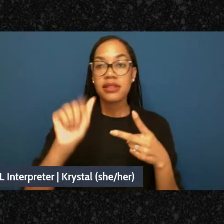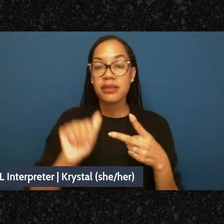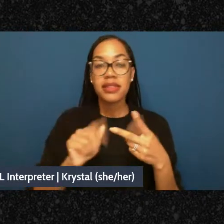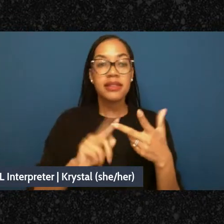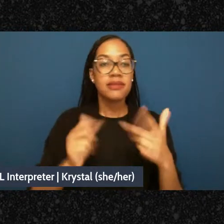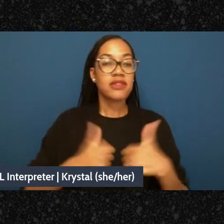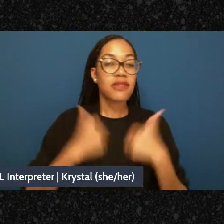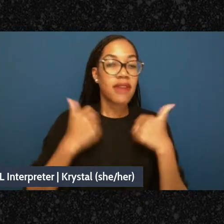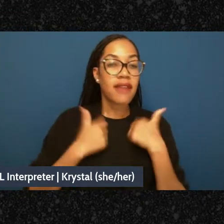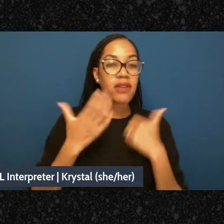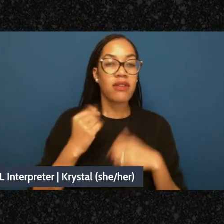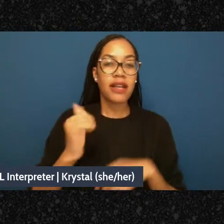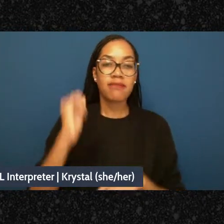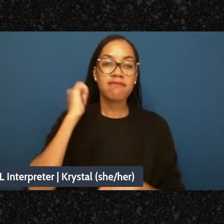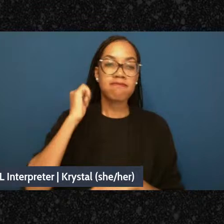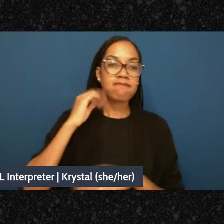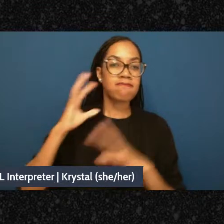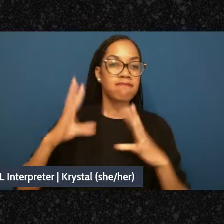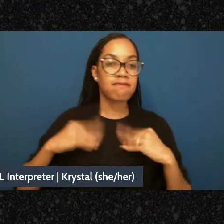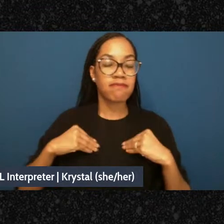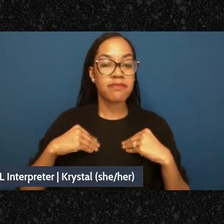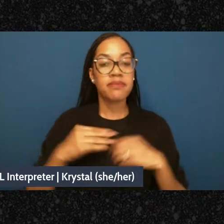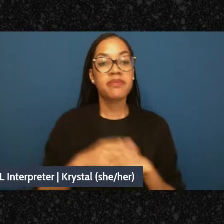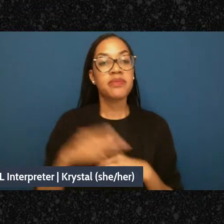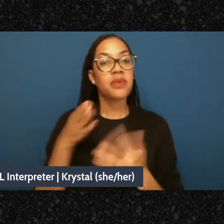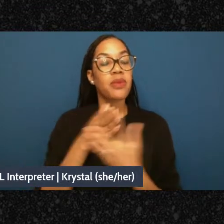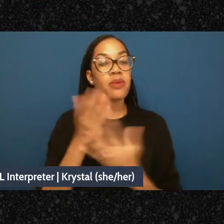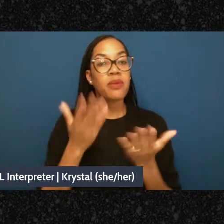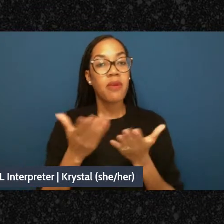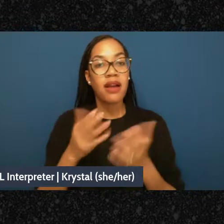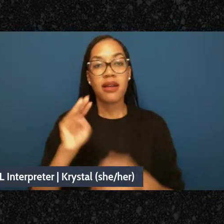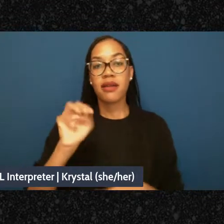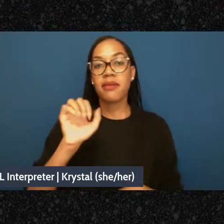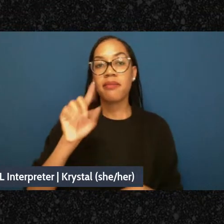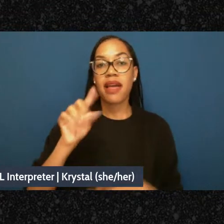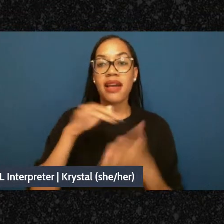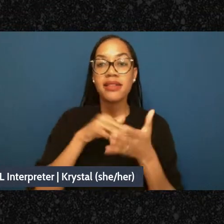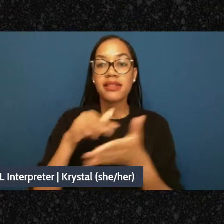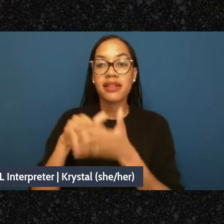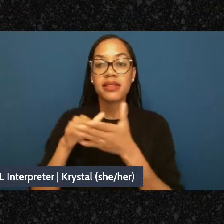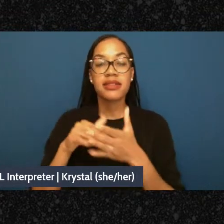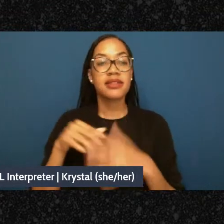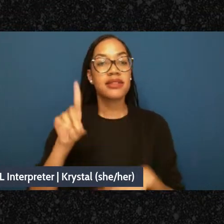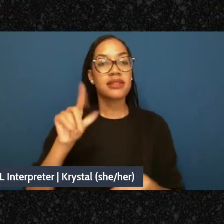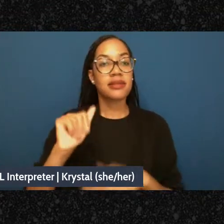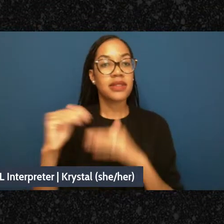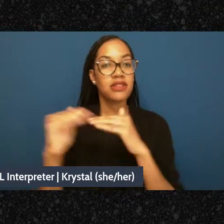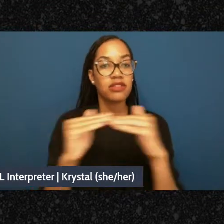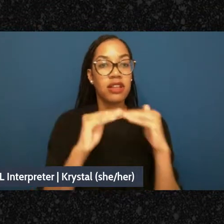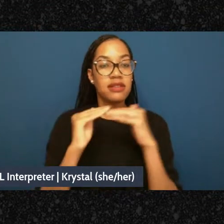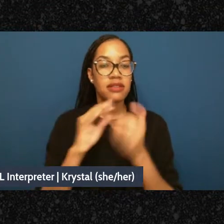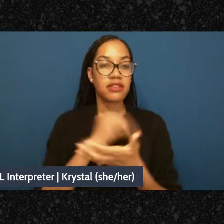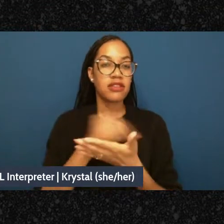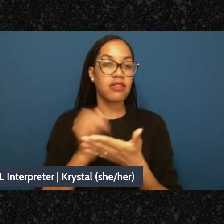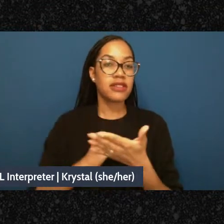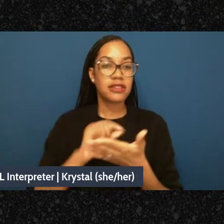through the frameworks of mad studies, disability justice, and artistic practice. You can find links